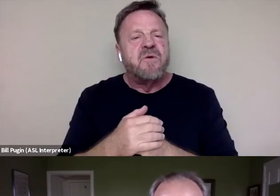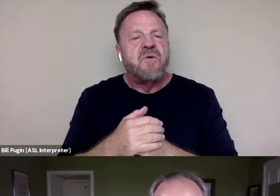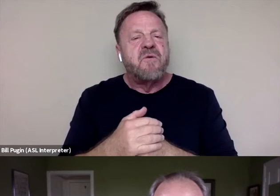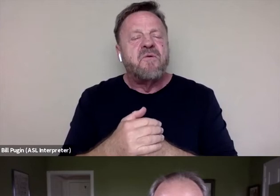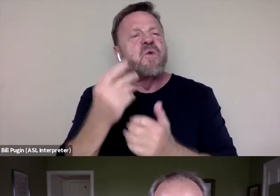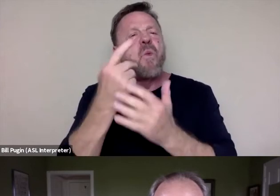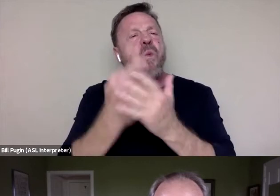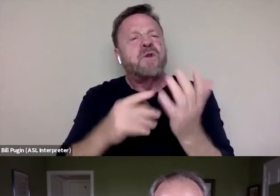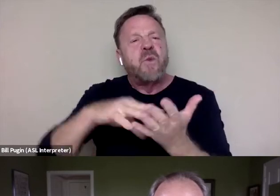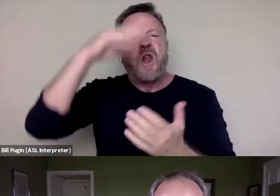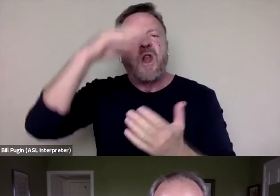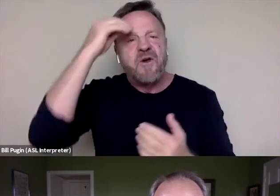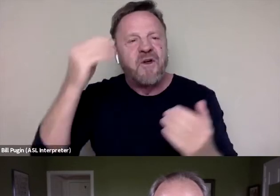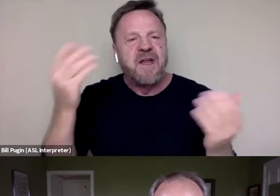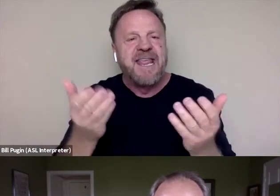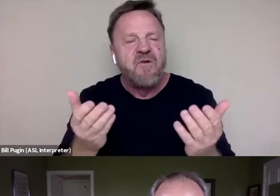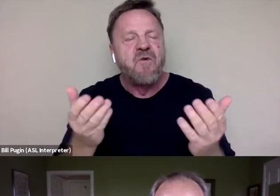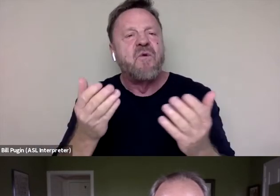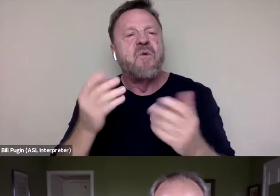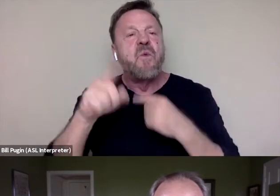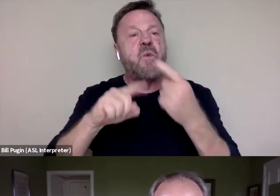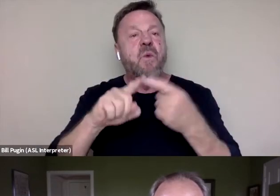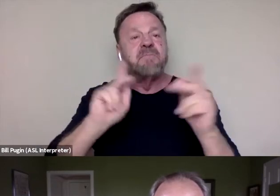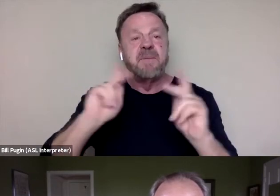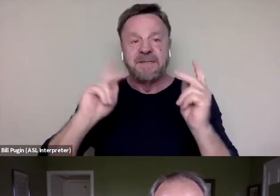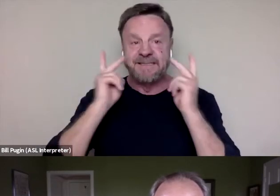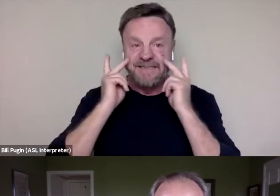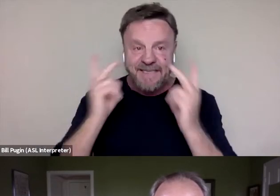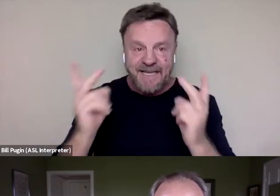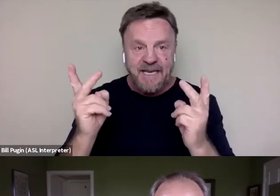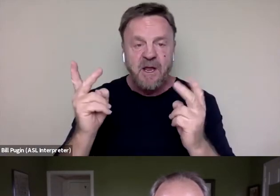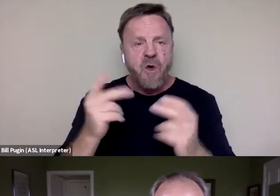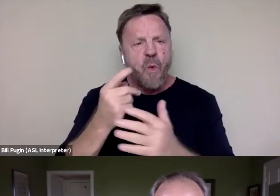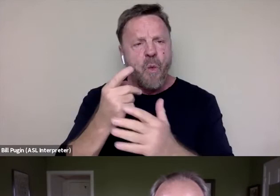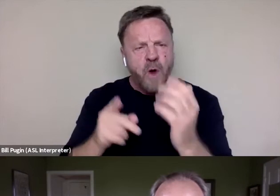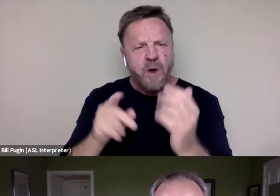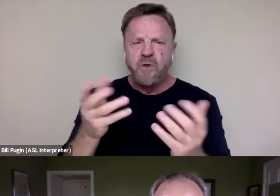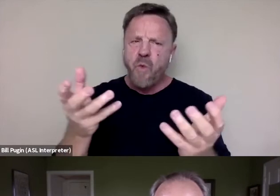I mean, when people see this, what do you want them to walk away with